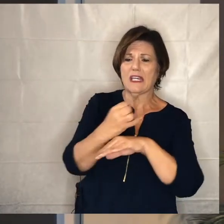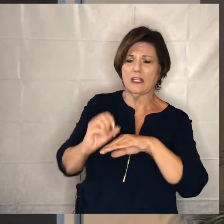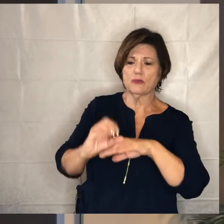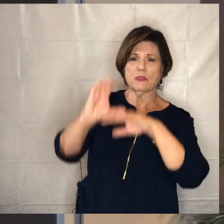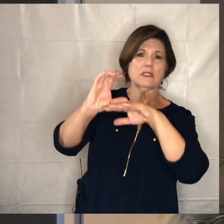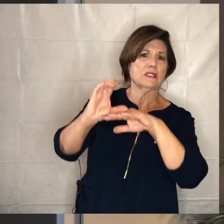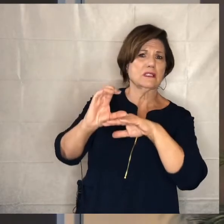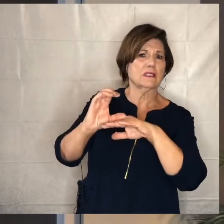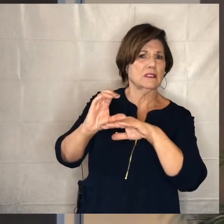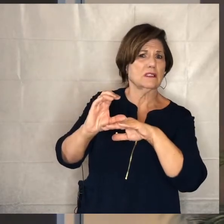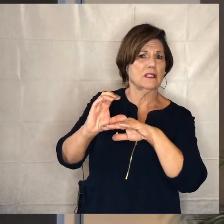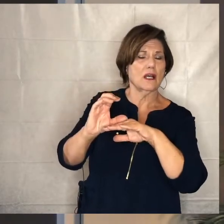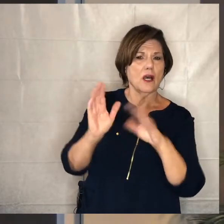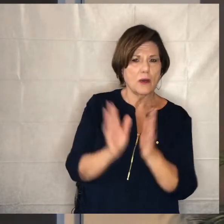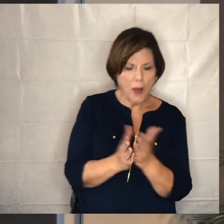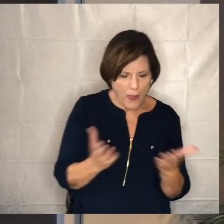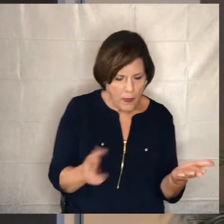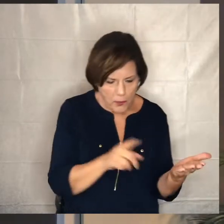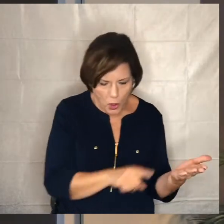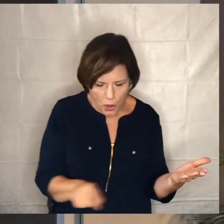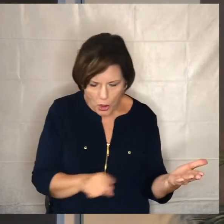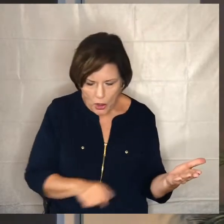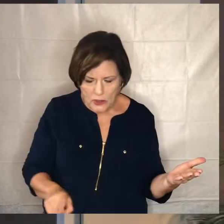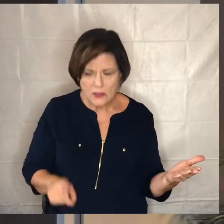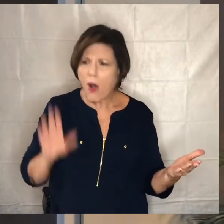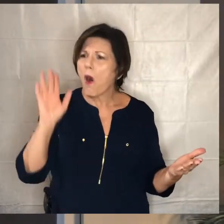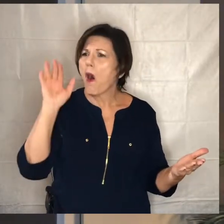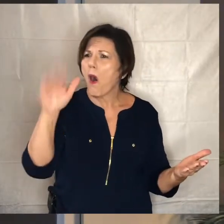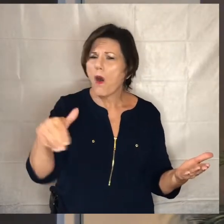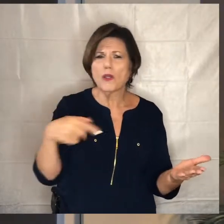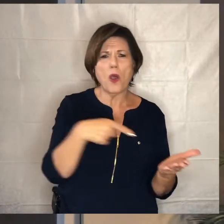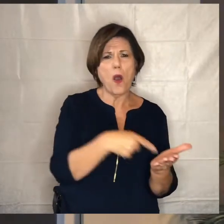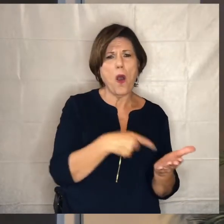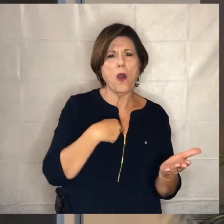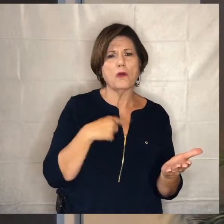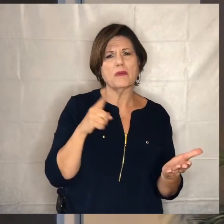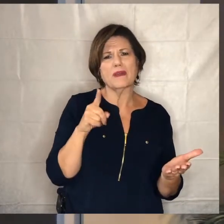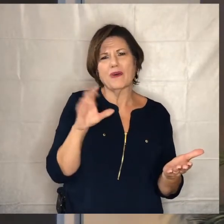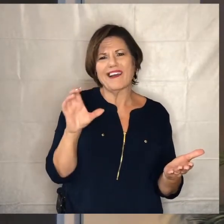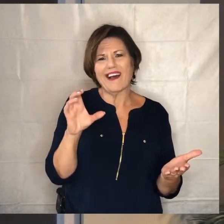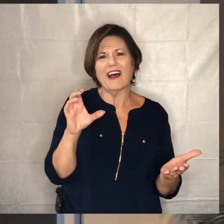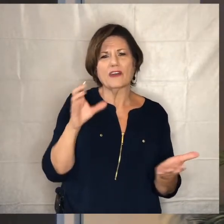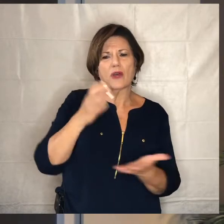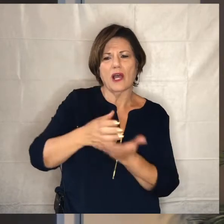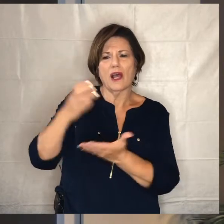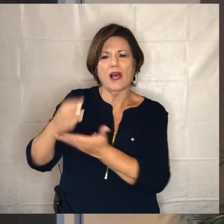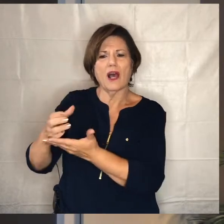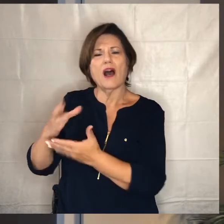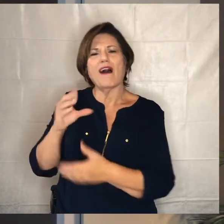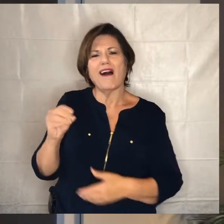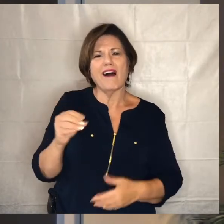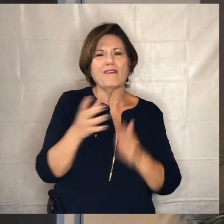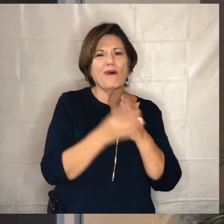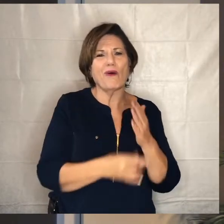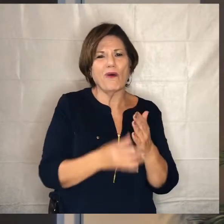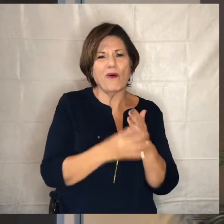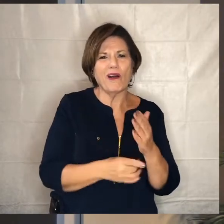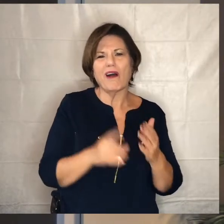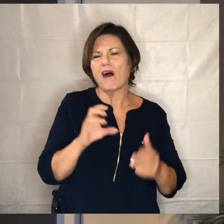rather in the books it would be just a representative oh they just owe me 100 you know containers of olive oil when in fact